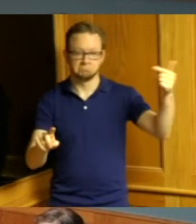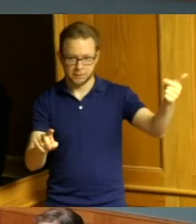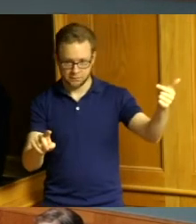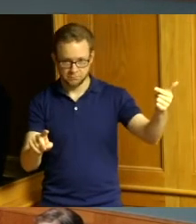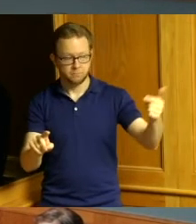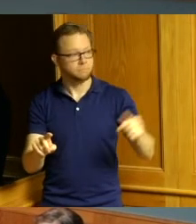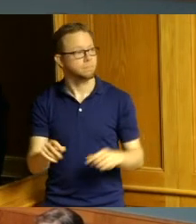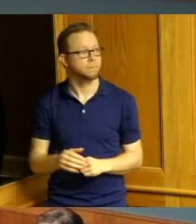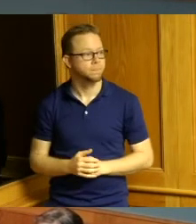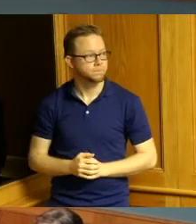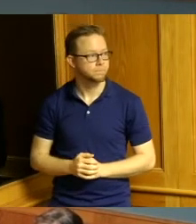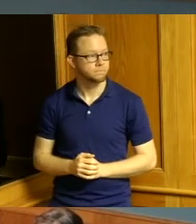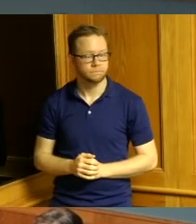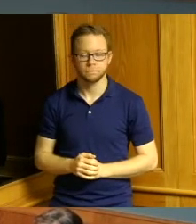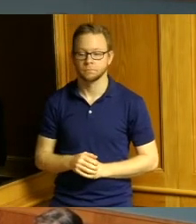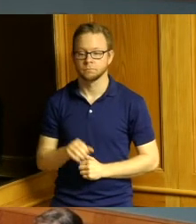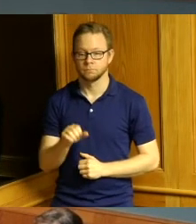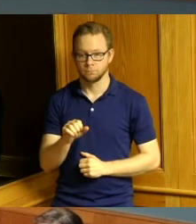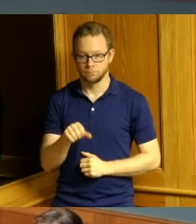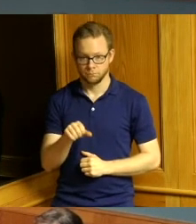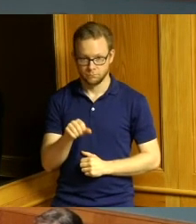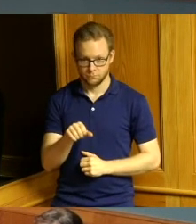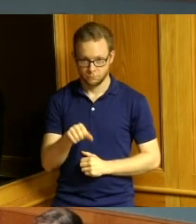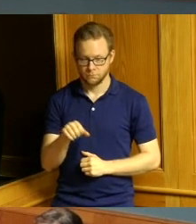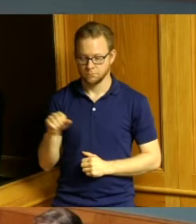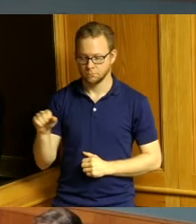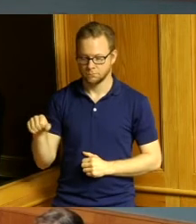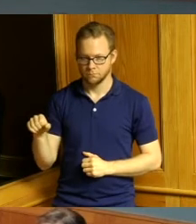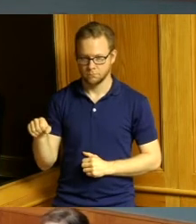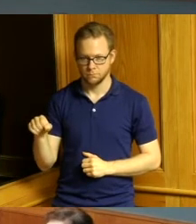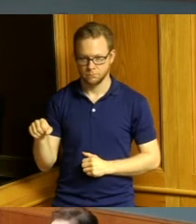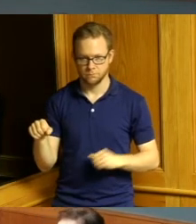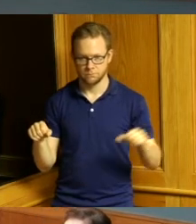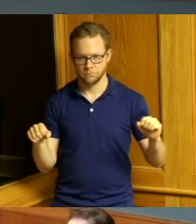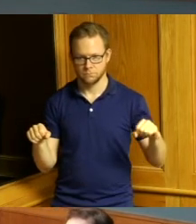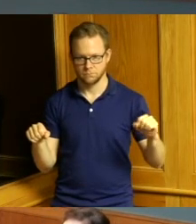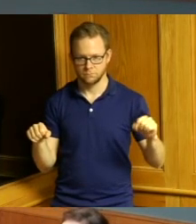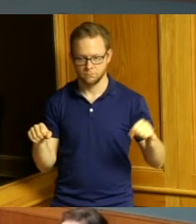Summerow Dumas yes Commissioner Reece yes Commissioner Driehaus yes thank you so much